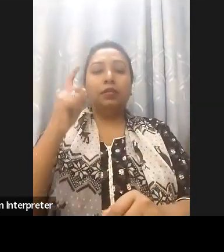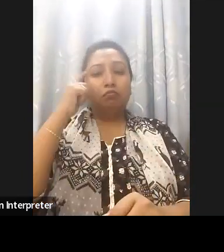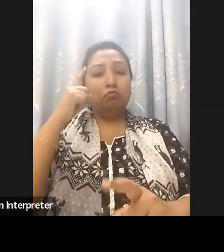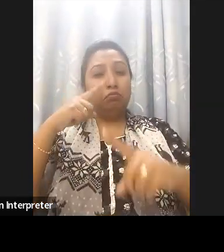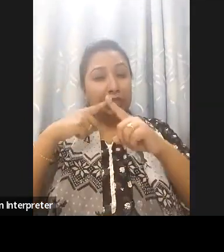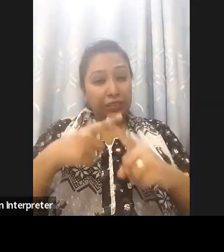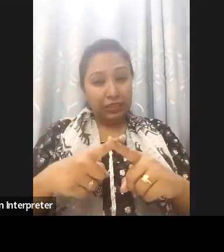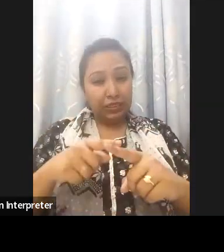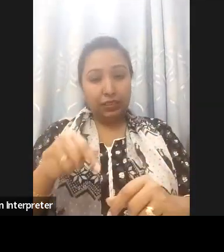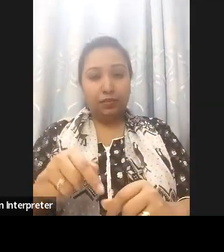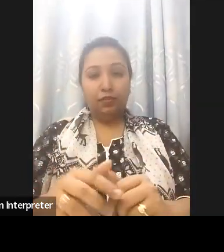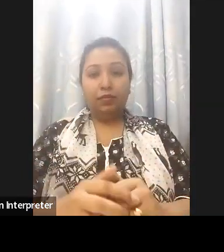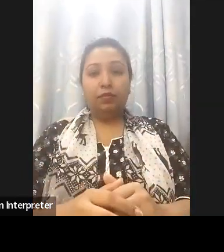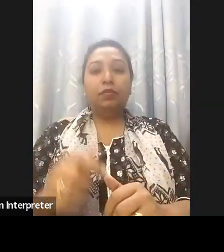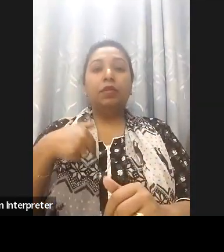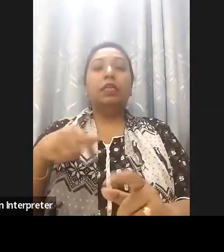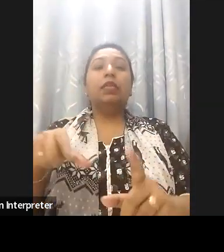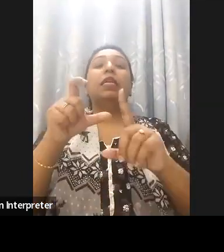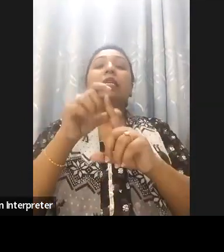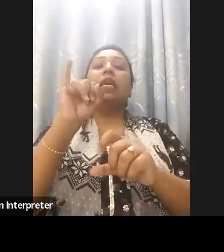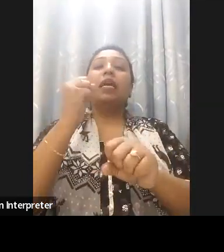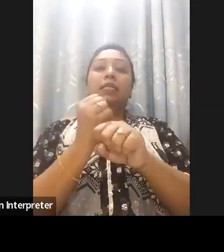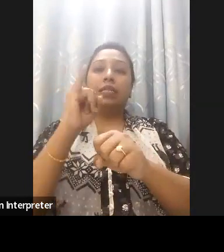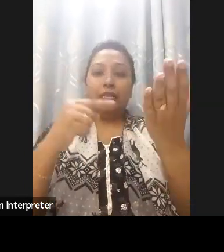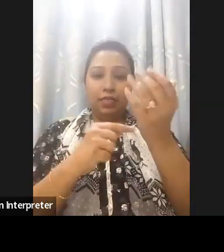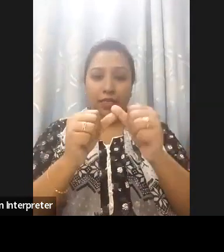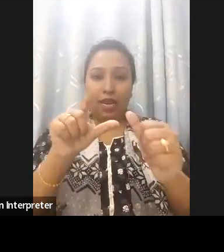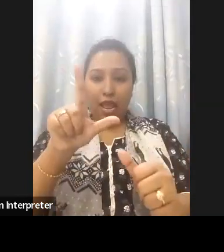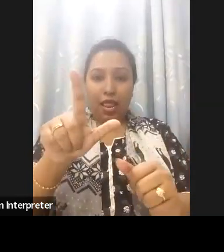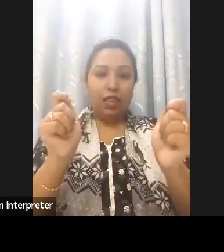to bridge the digital divide for people with disabilities and in this regard we established